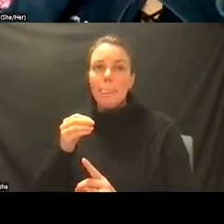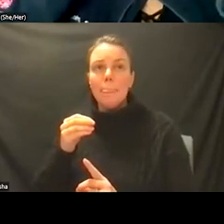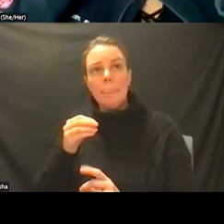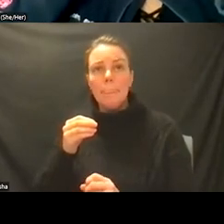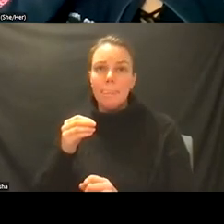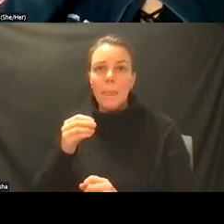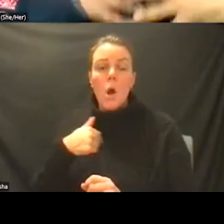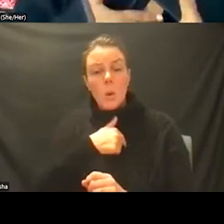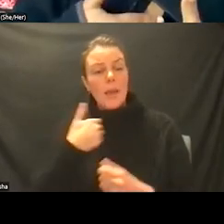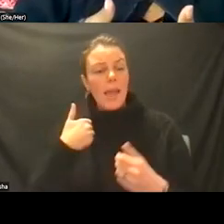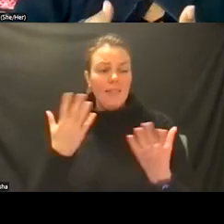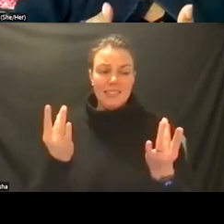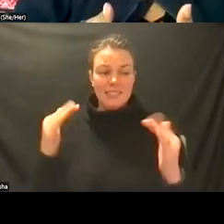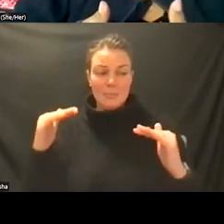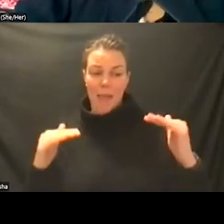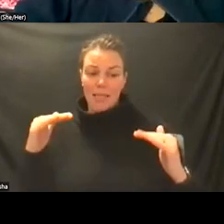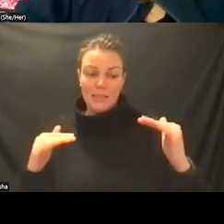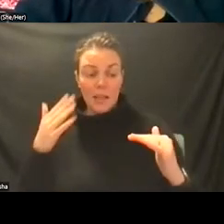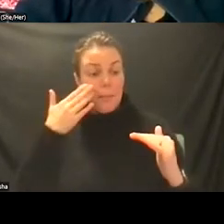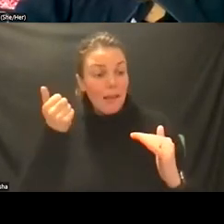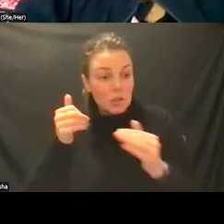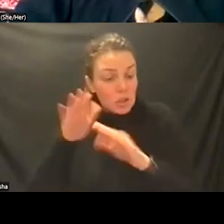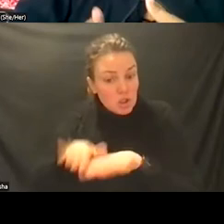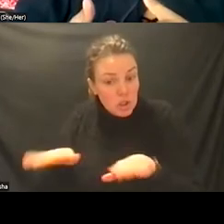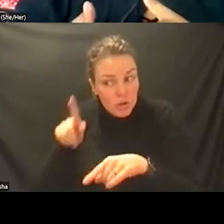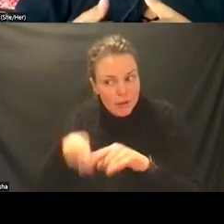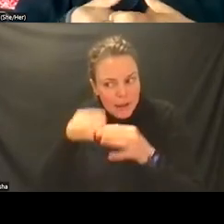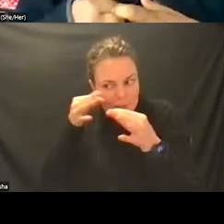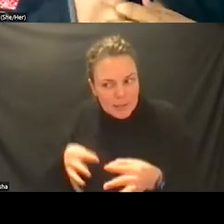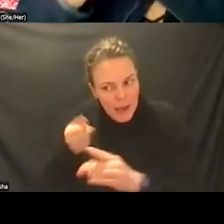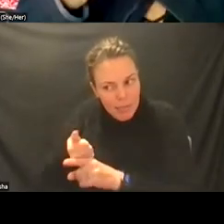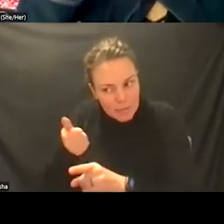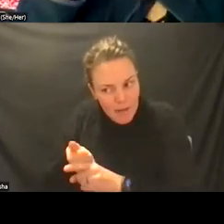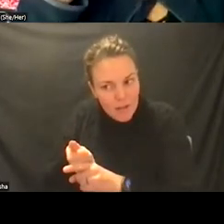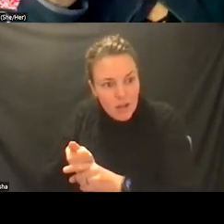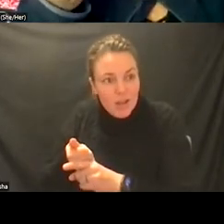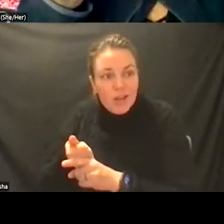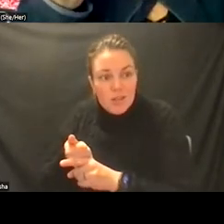balance because children can't decide for themselves so we have to hold the baby in mind